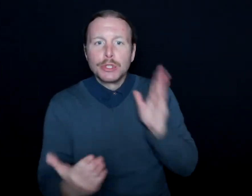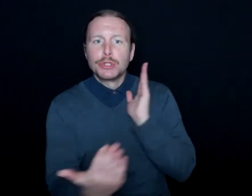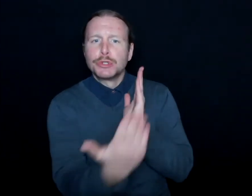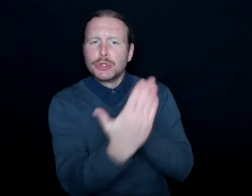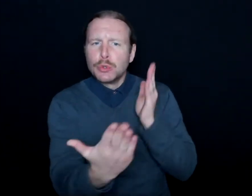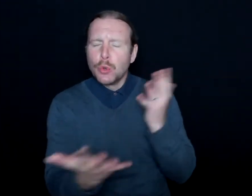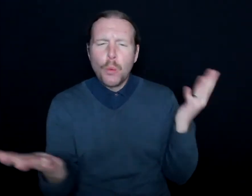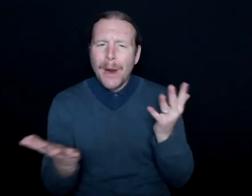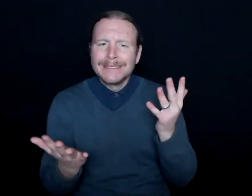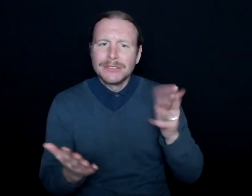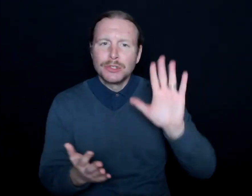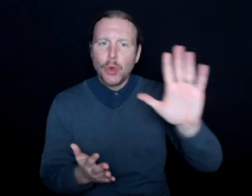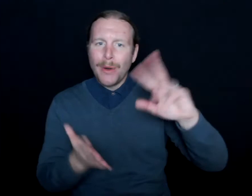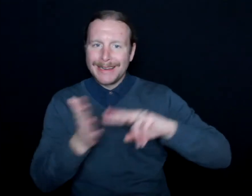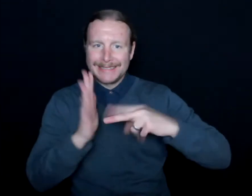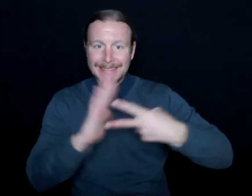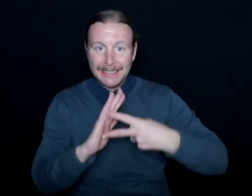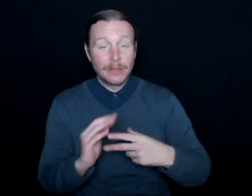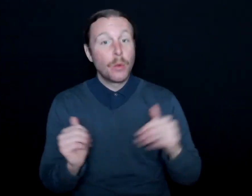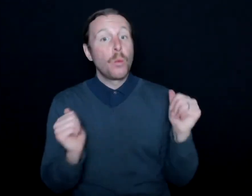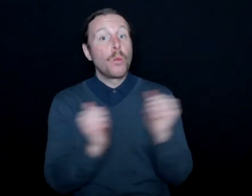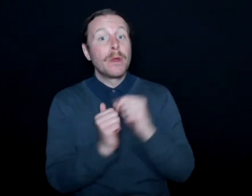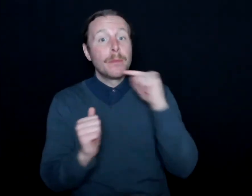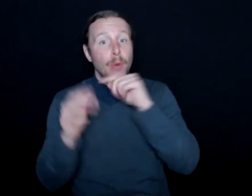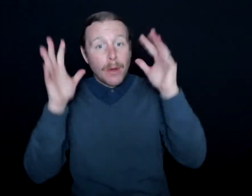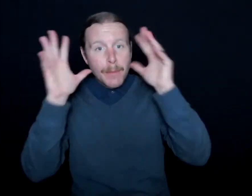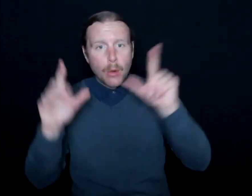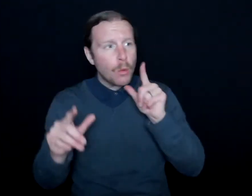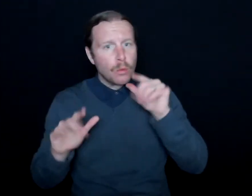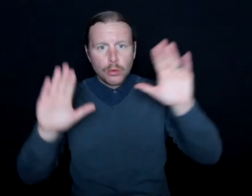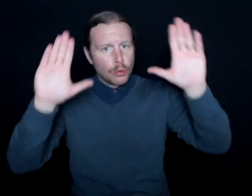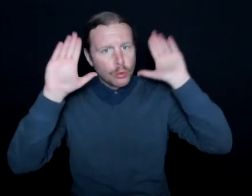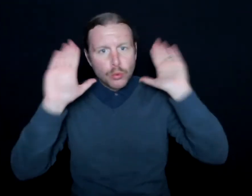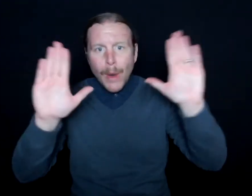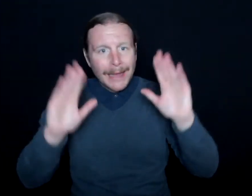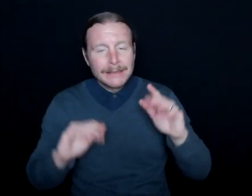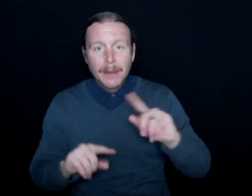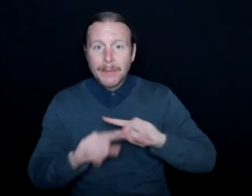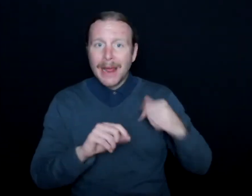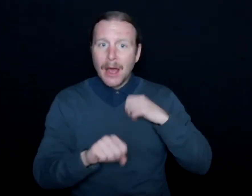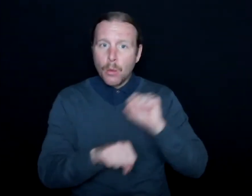And working with the Milwaukee Bucks, who are great-- but I also work with several other sports teams